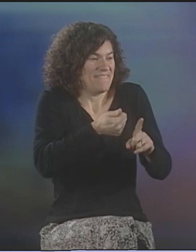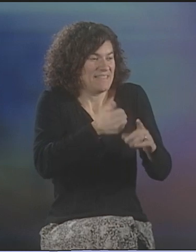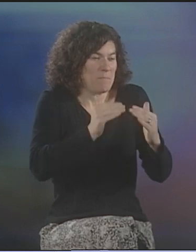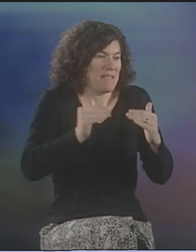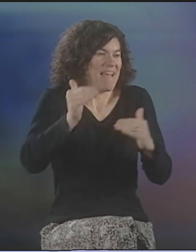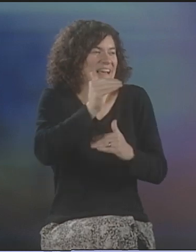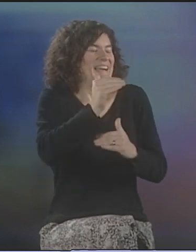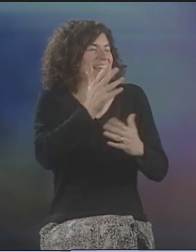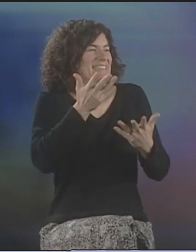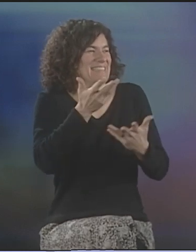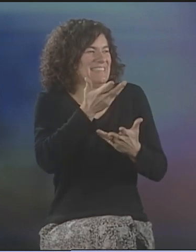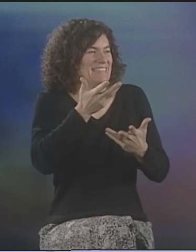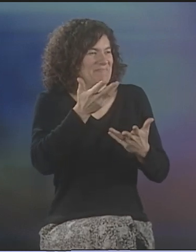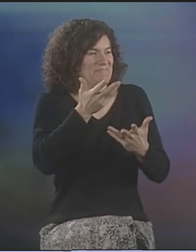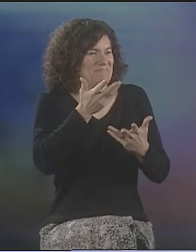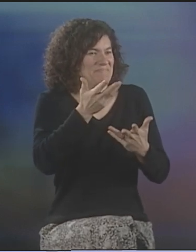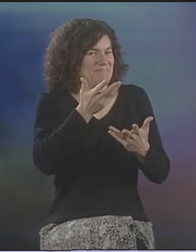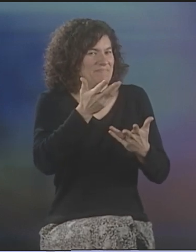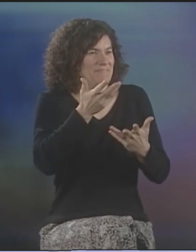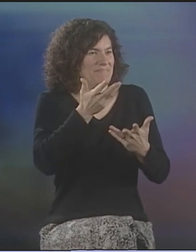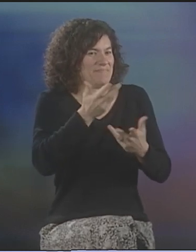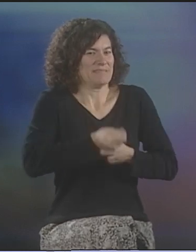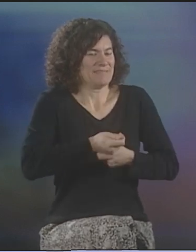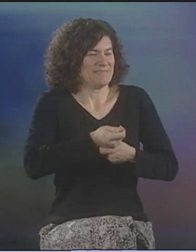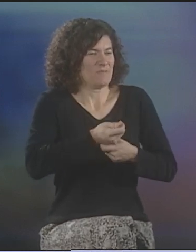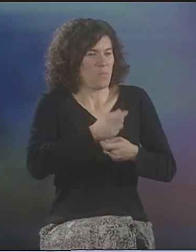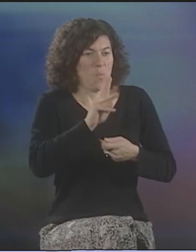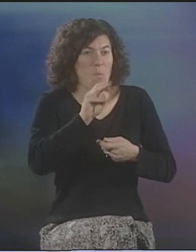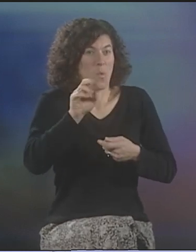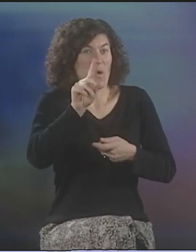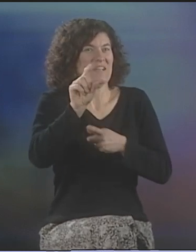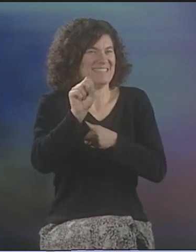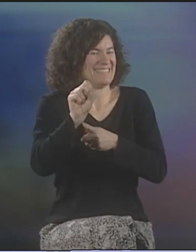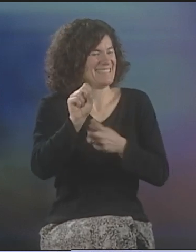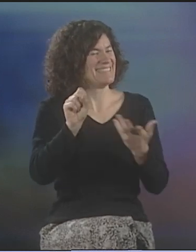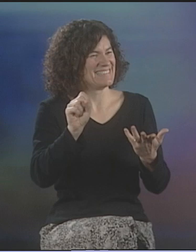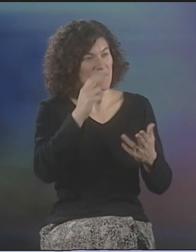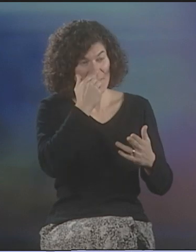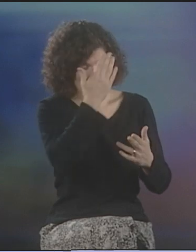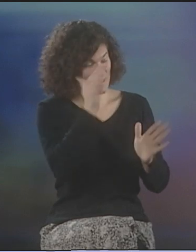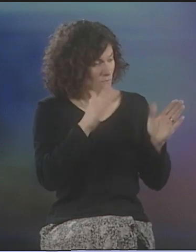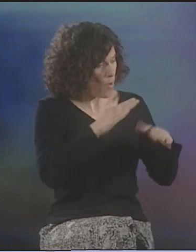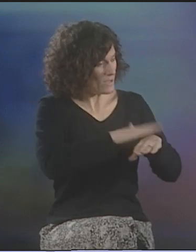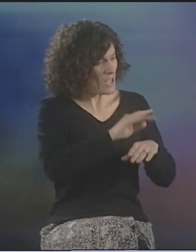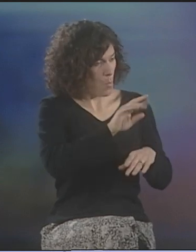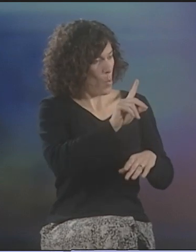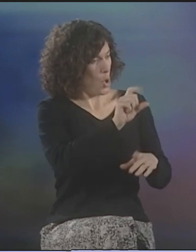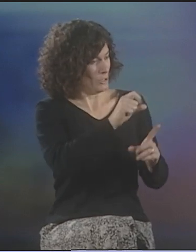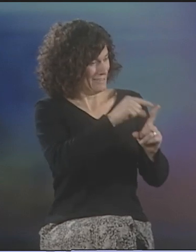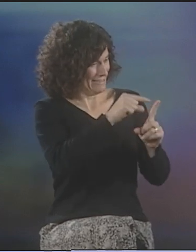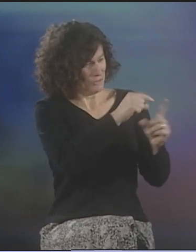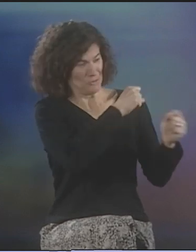THE MEANING, ACTUALLY, IS BEYOND THE FORM, BEYOND THE WORDS, AND IT'S FUNNY, BECAUSE WE WORK WITH THE WORDS